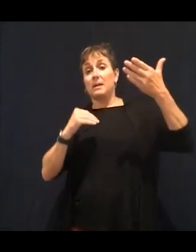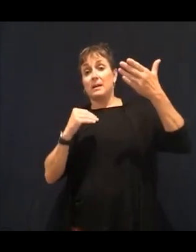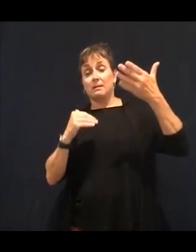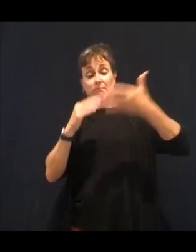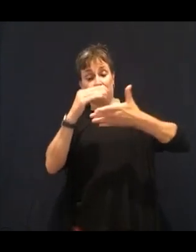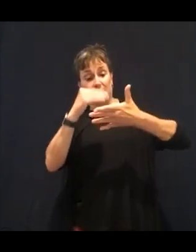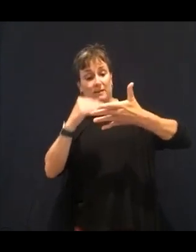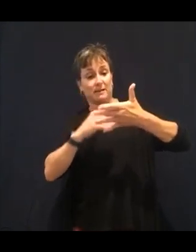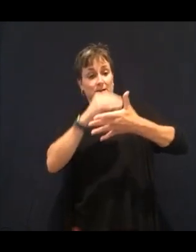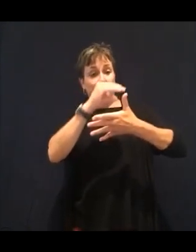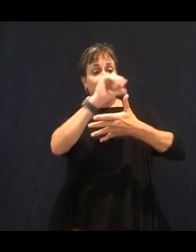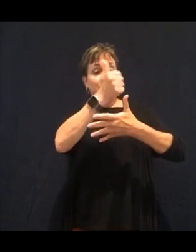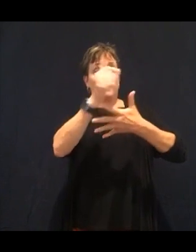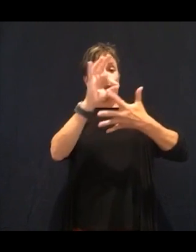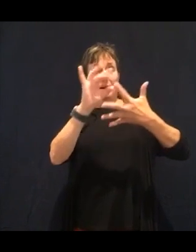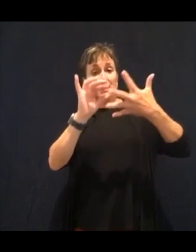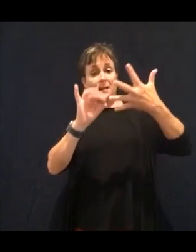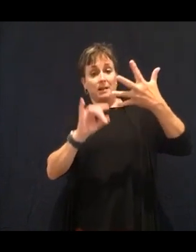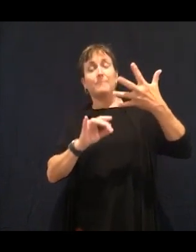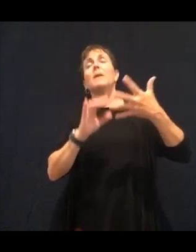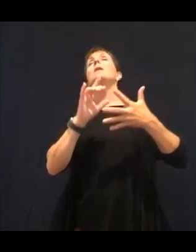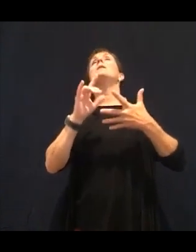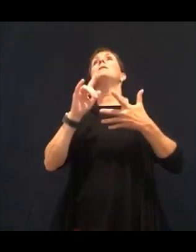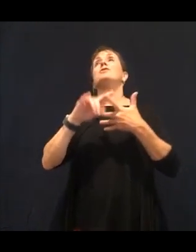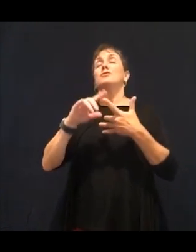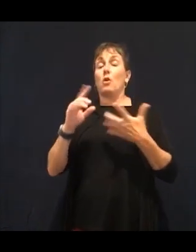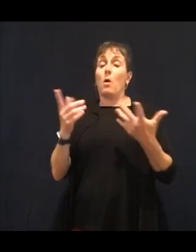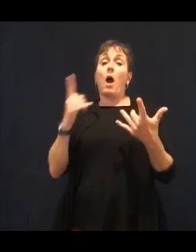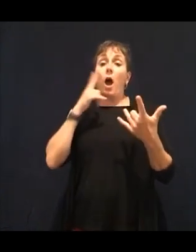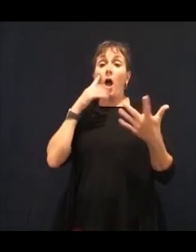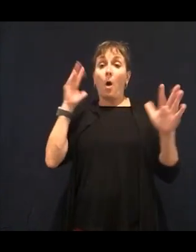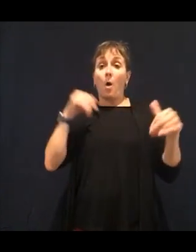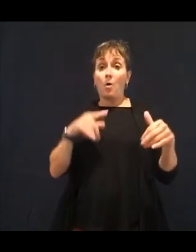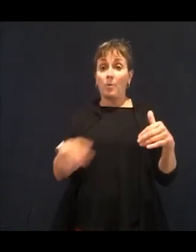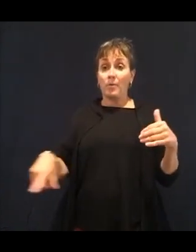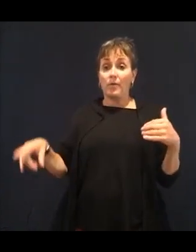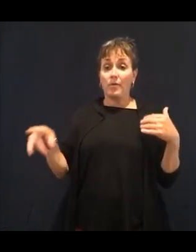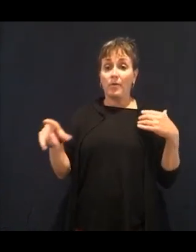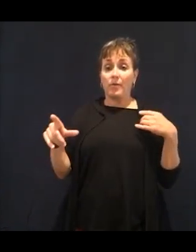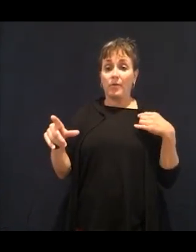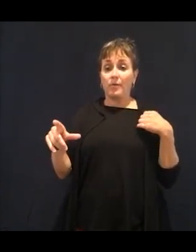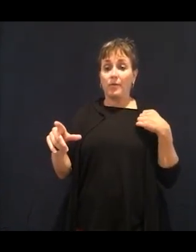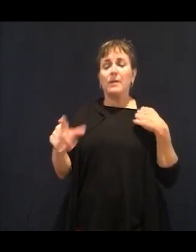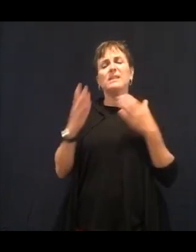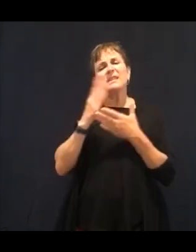some of these foods resonate with you and help you understand